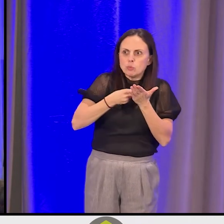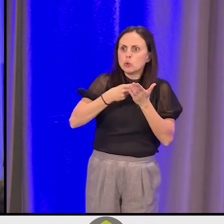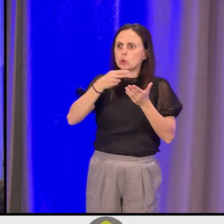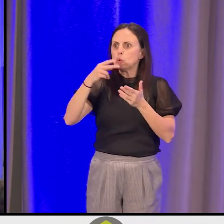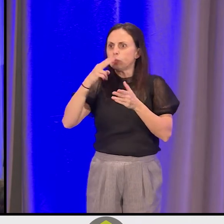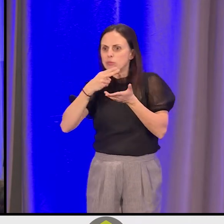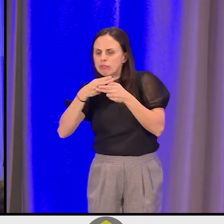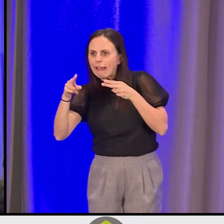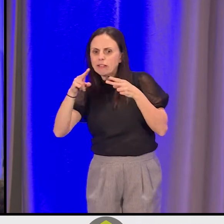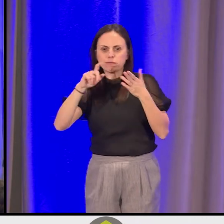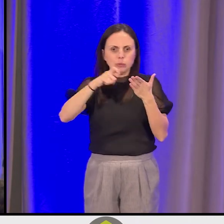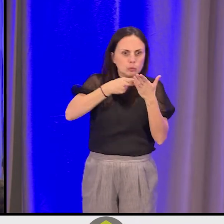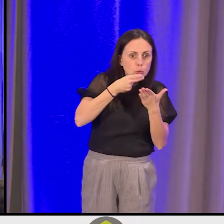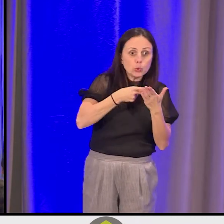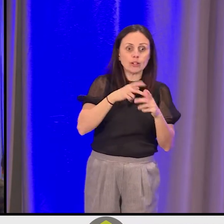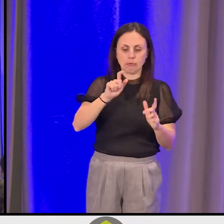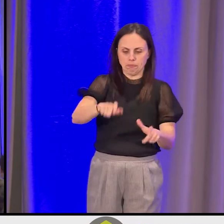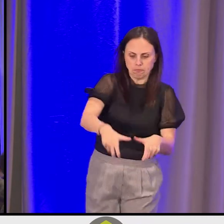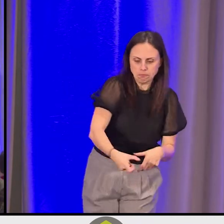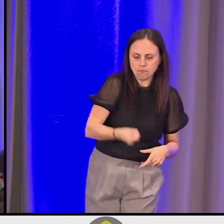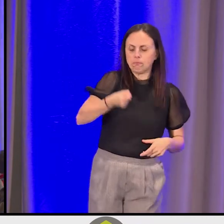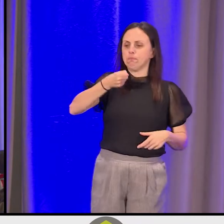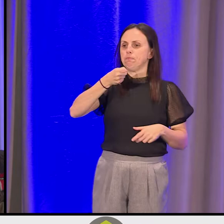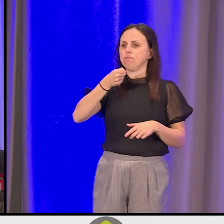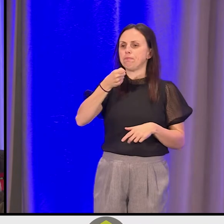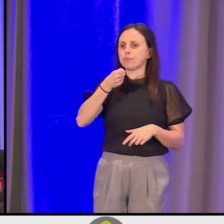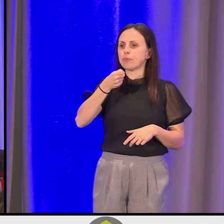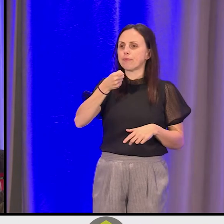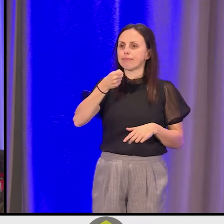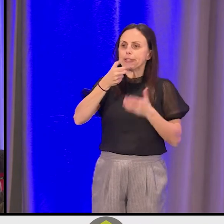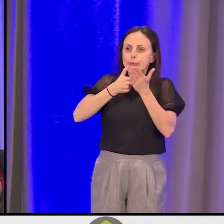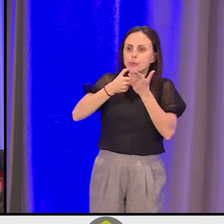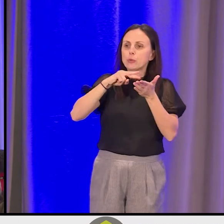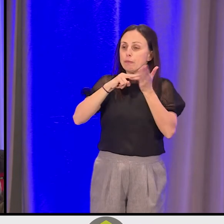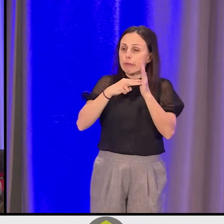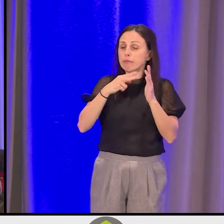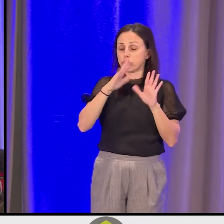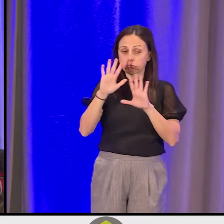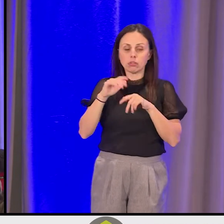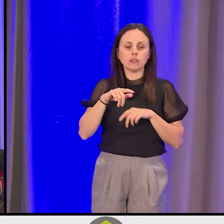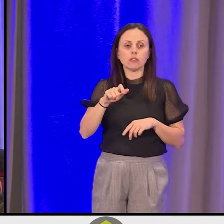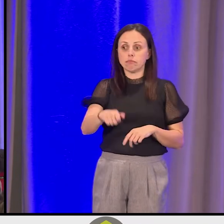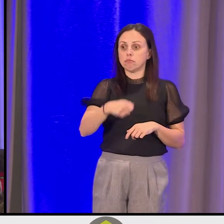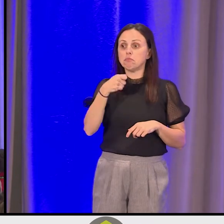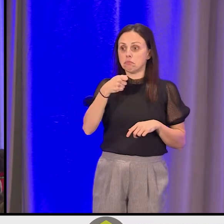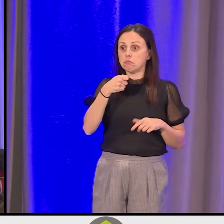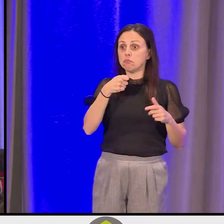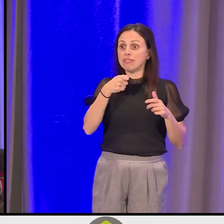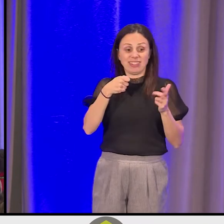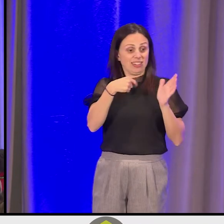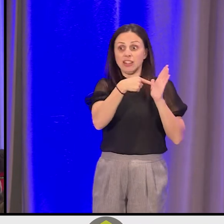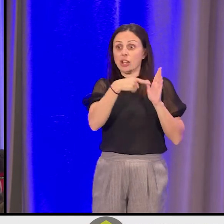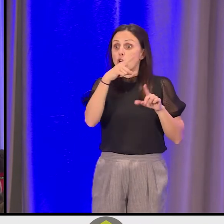and with great emphasis, she picked up these utensils, and she says, "And you can't feed one another.